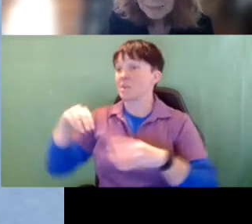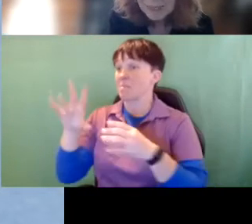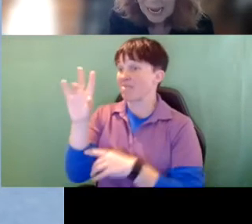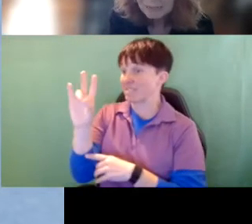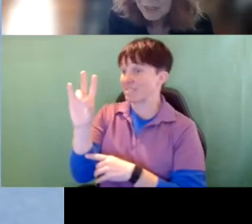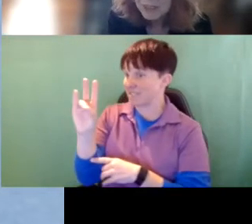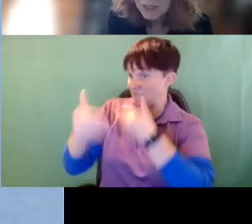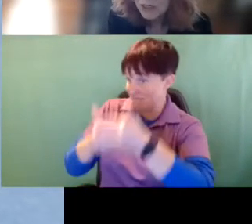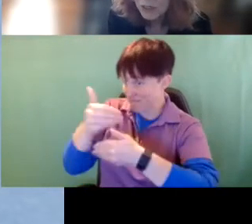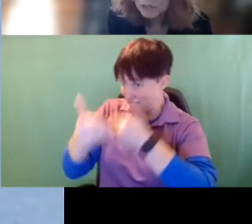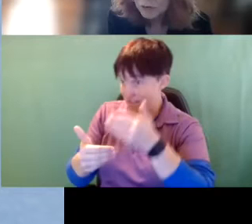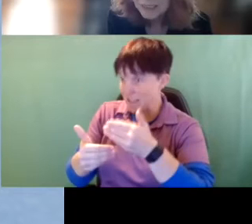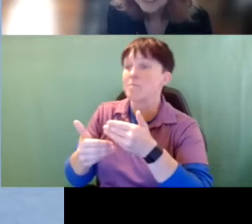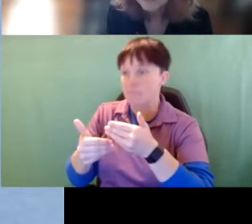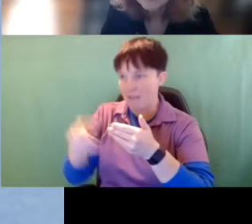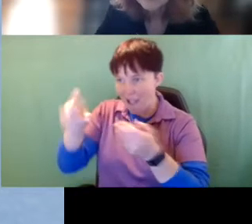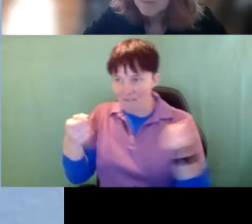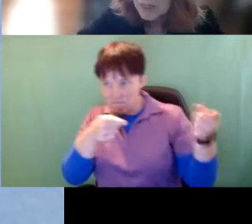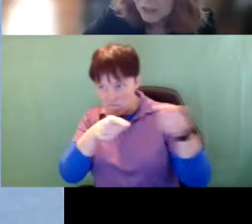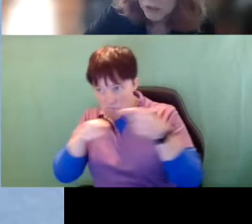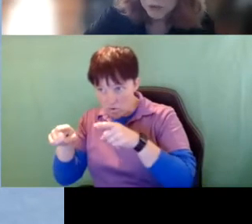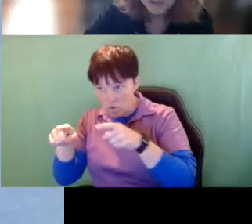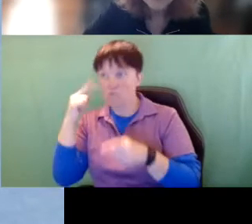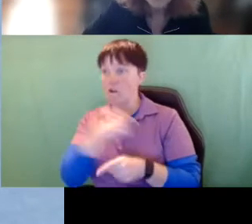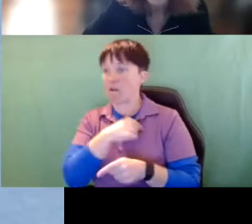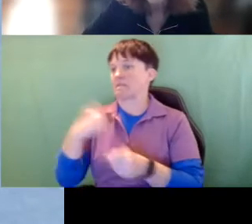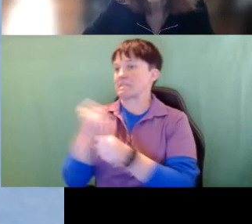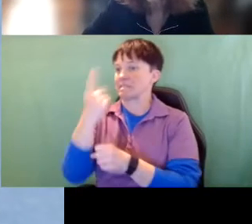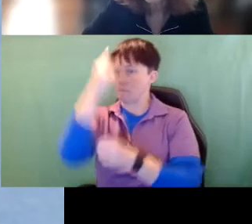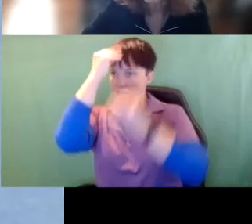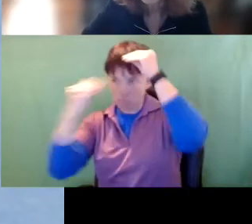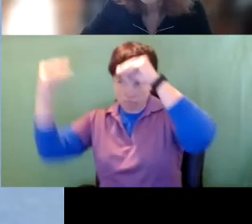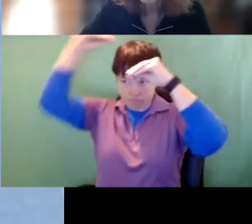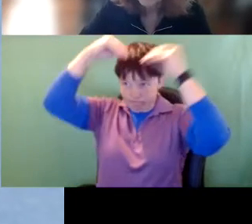steps have to occur for us to get something stored in the brain and to be able to remember